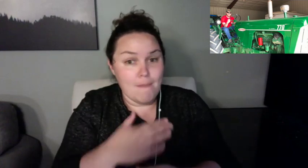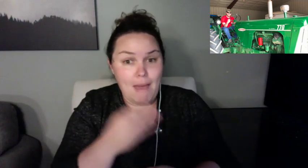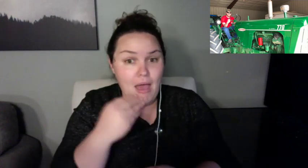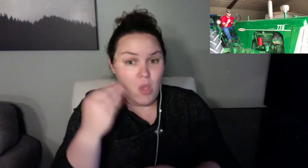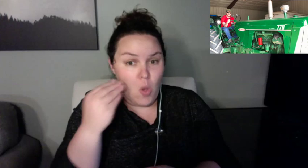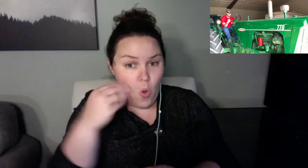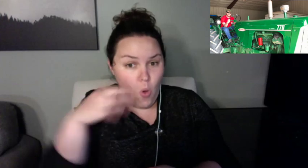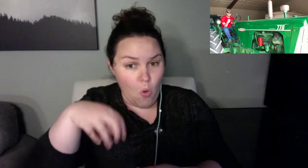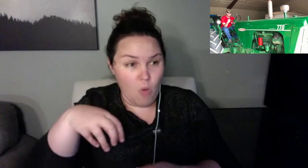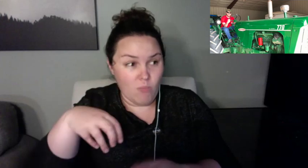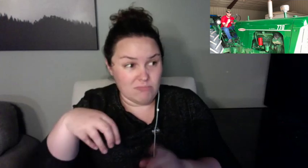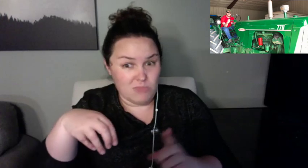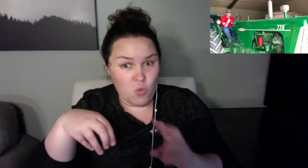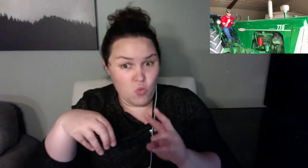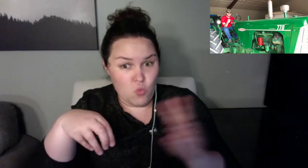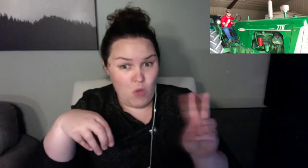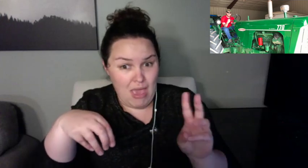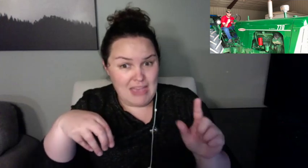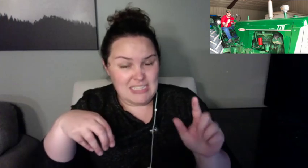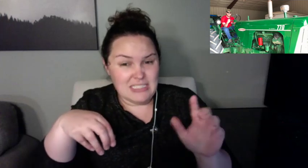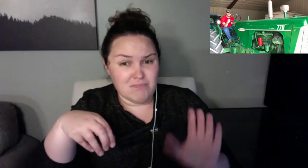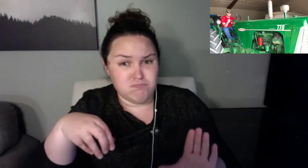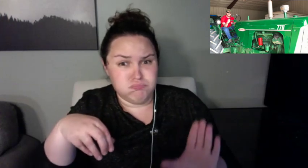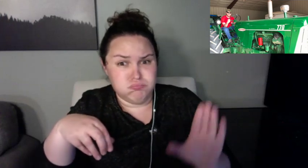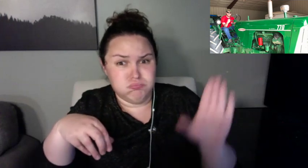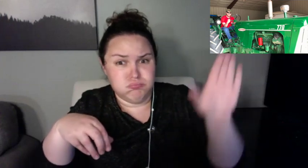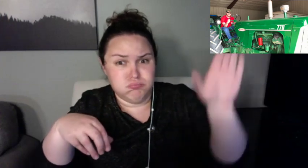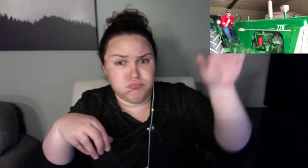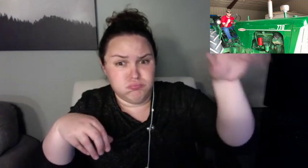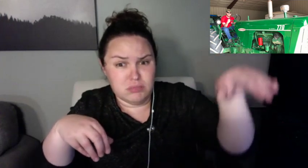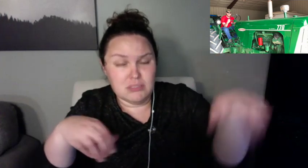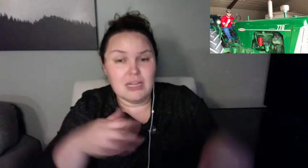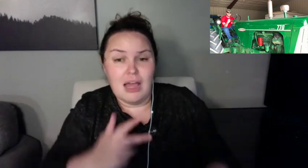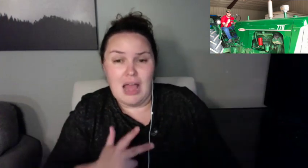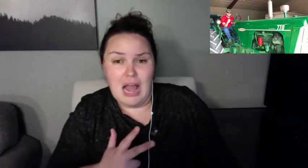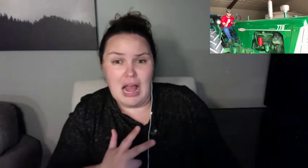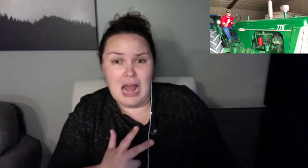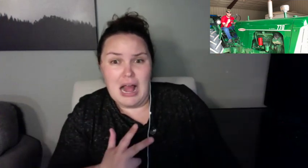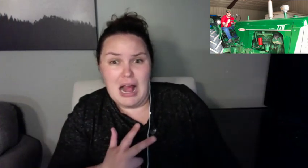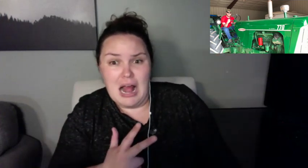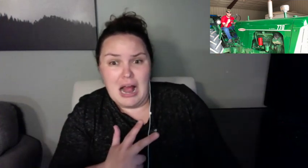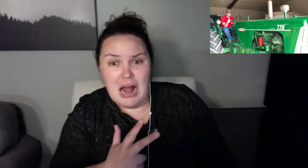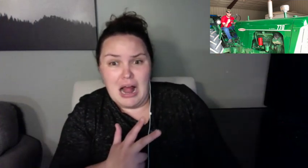Then I'm going to draw. And then do a voiceover of me singing.